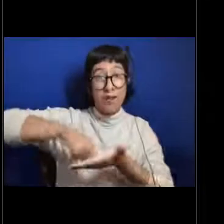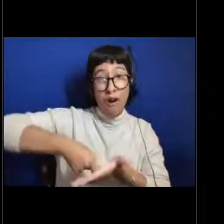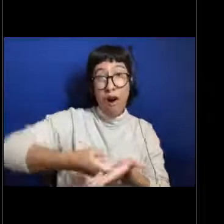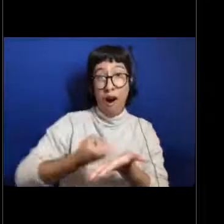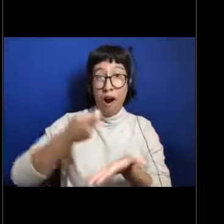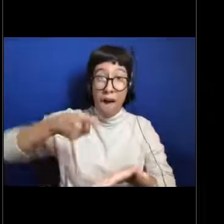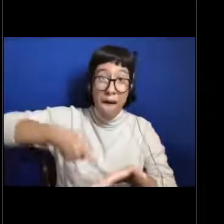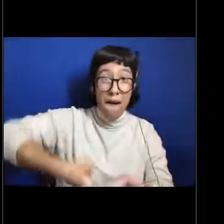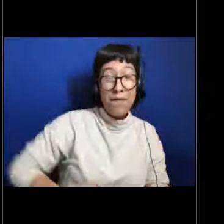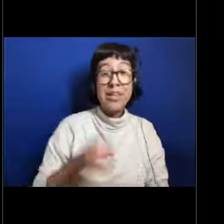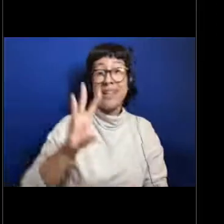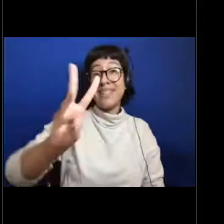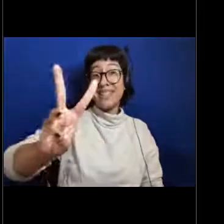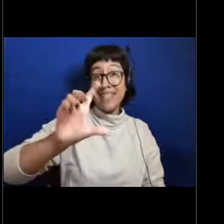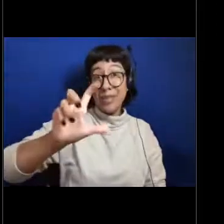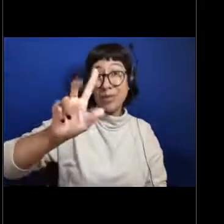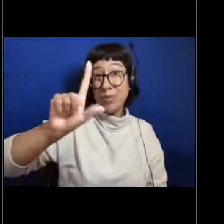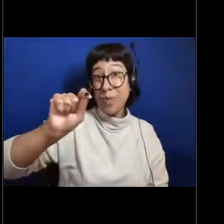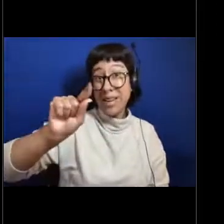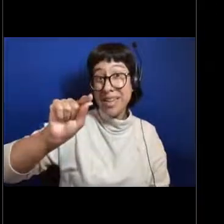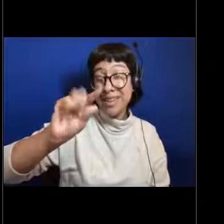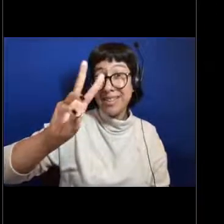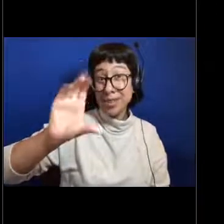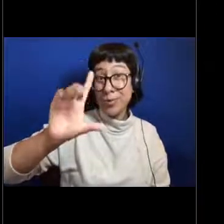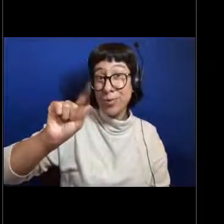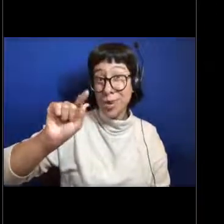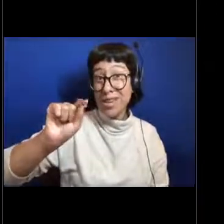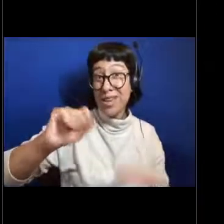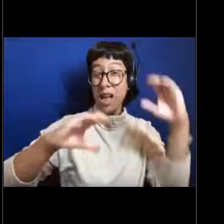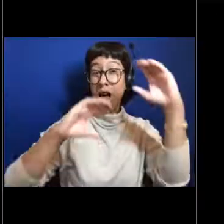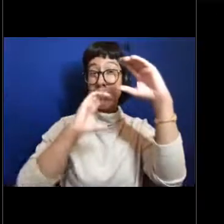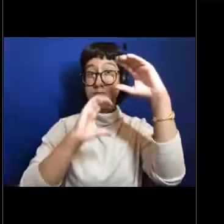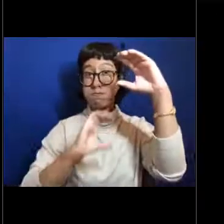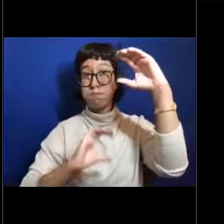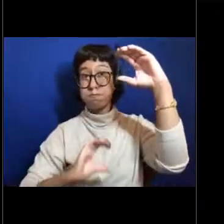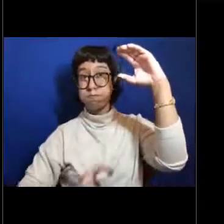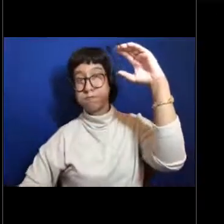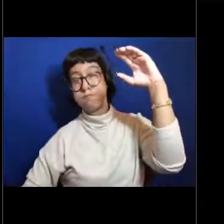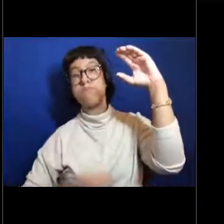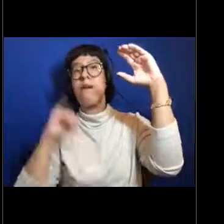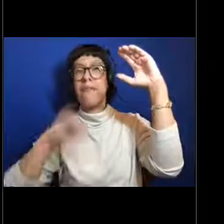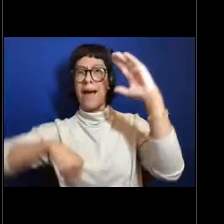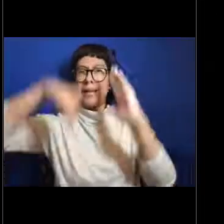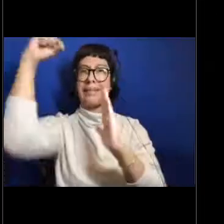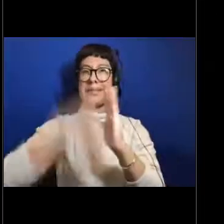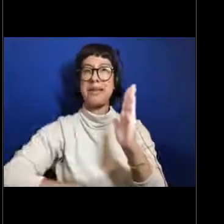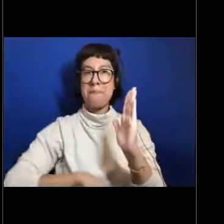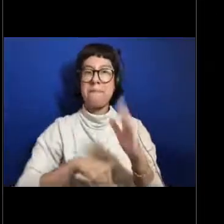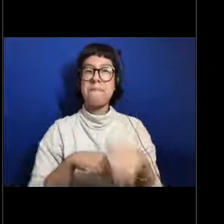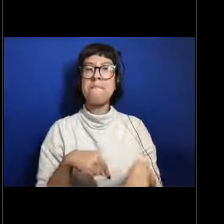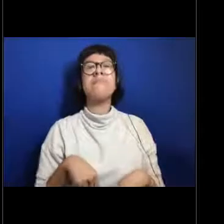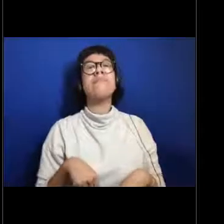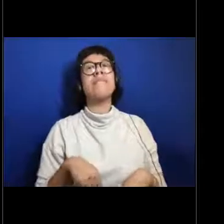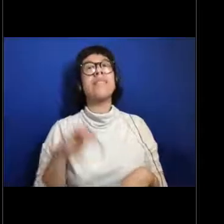of them up all together that's what we'd be talking about. That depth in the ocean. The deep sea is the largest habitat on earth